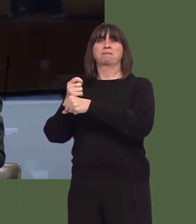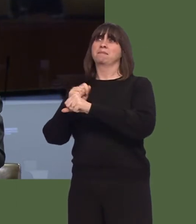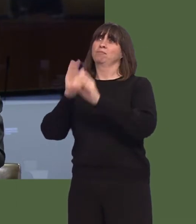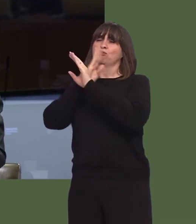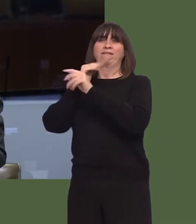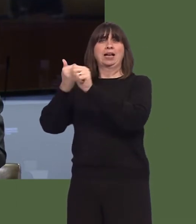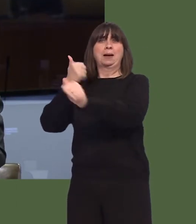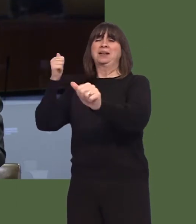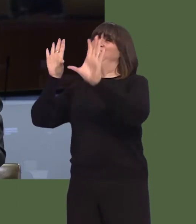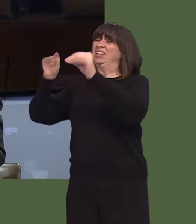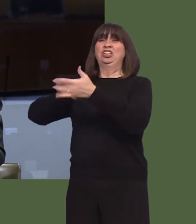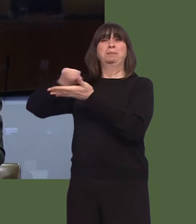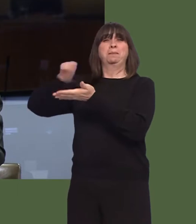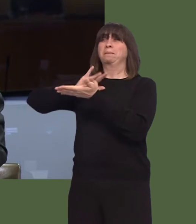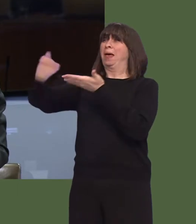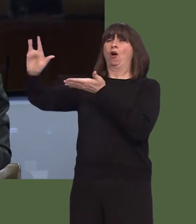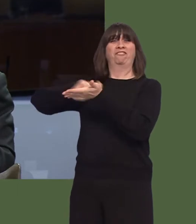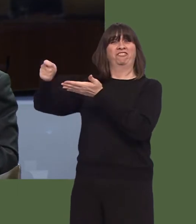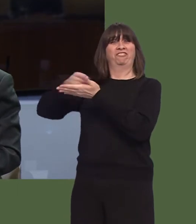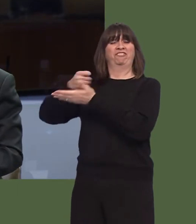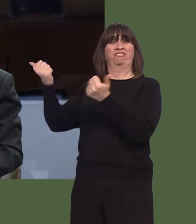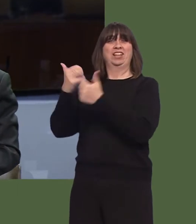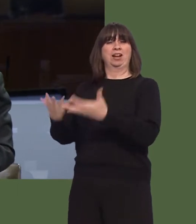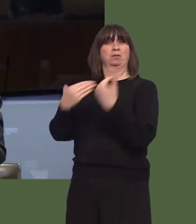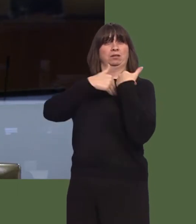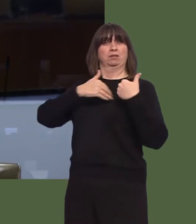However, this comes only a few weeks after the Welsh Government's call in, and refusal,